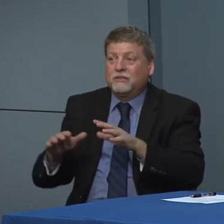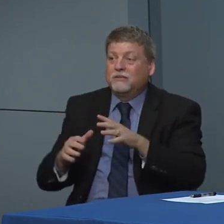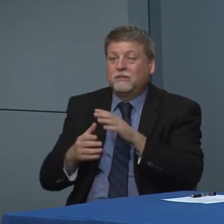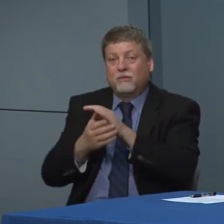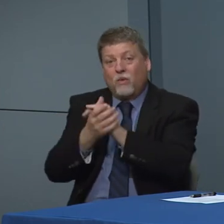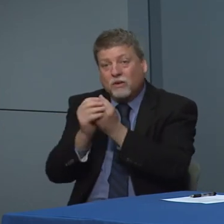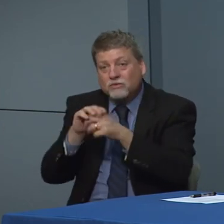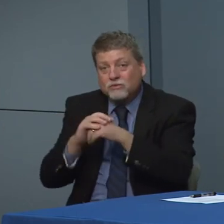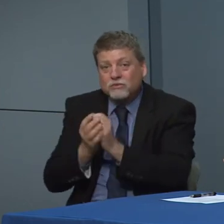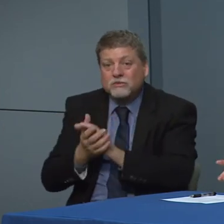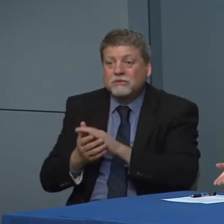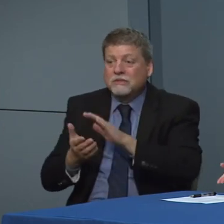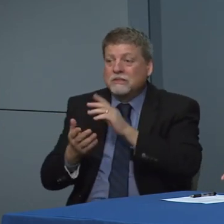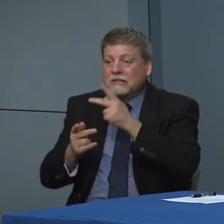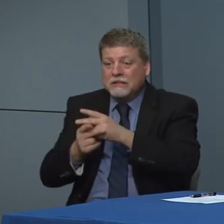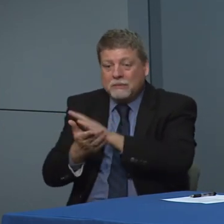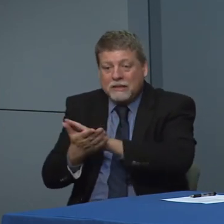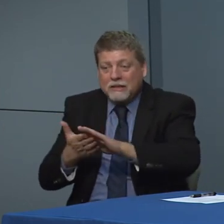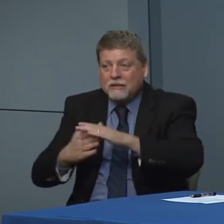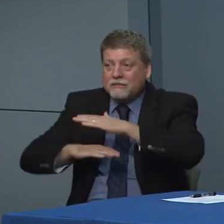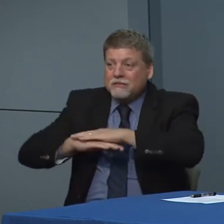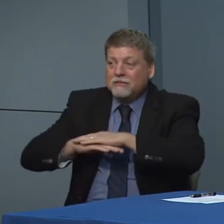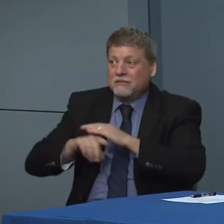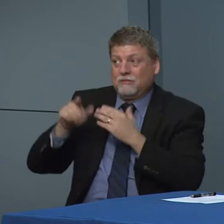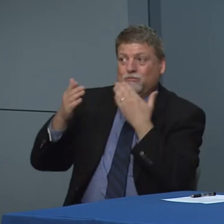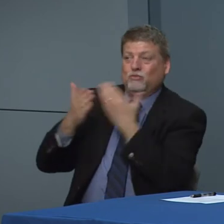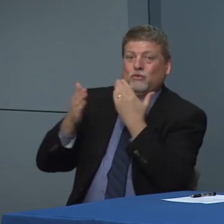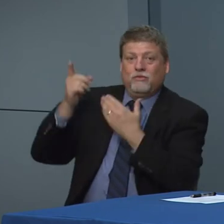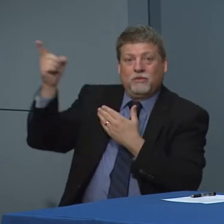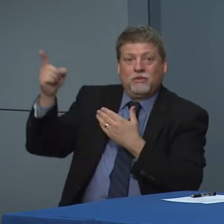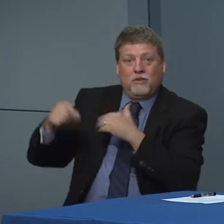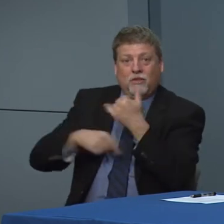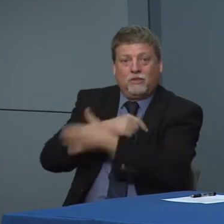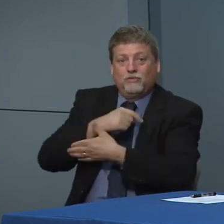Does does work and it we we see it working in Singapore.